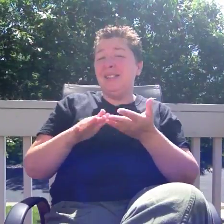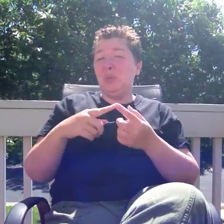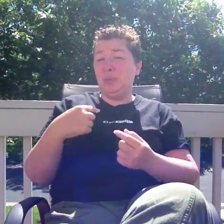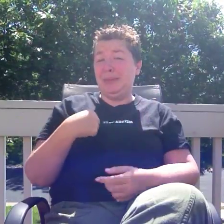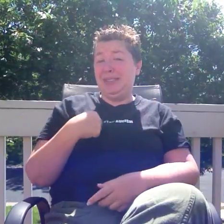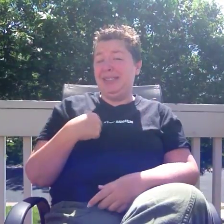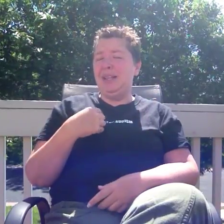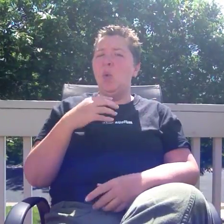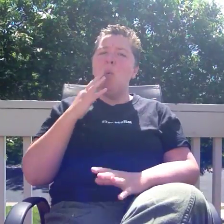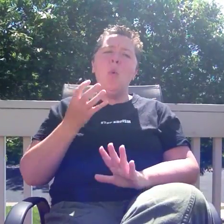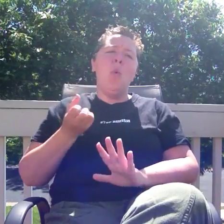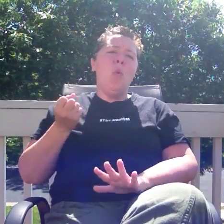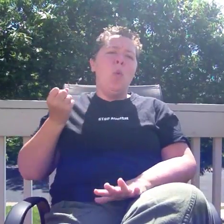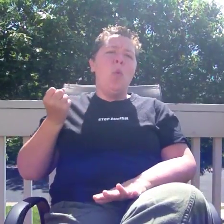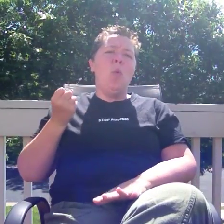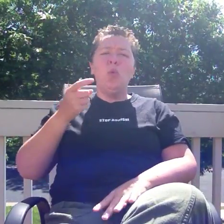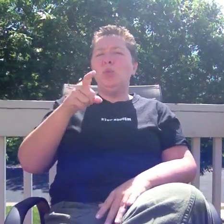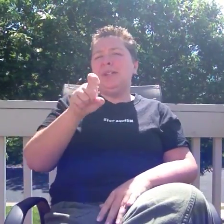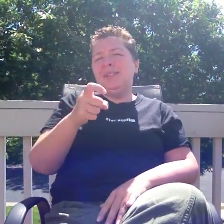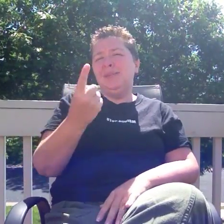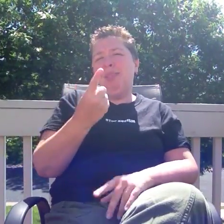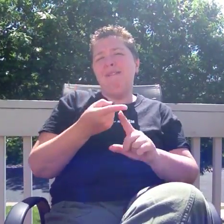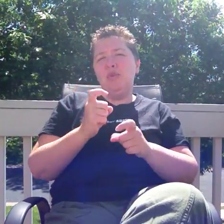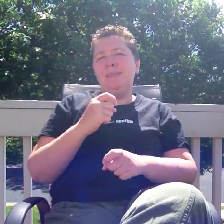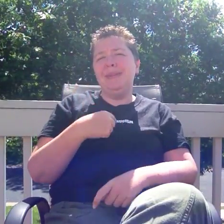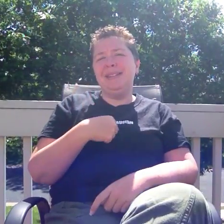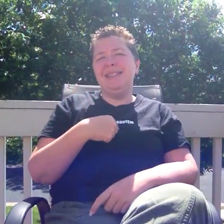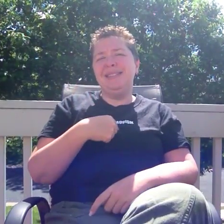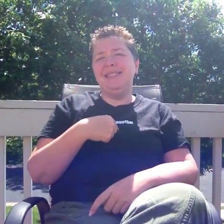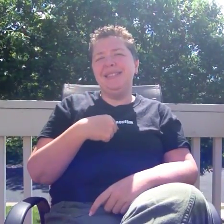deny your needs. You need something from me."